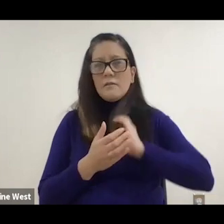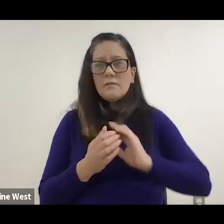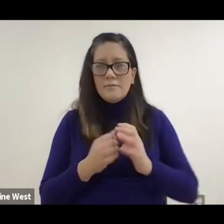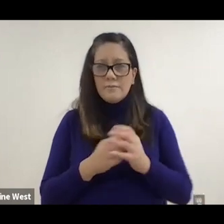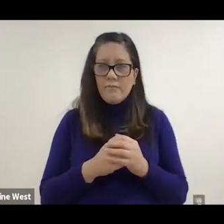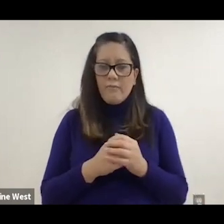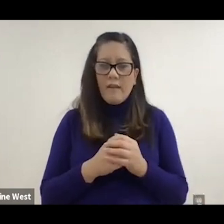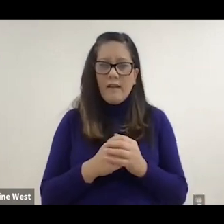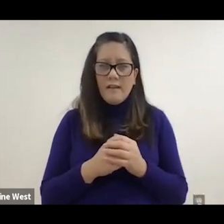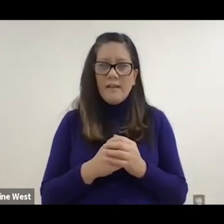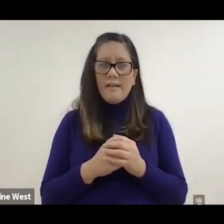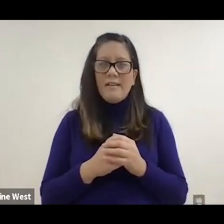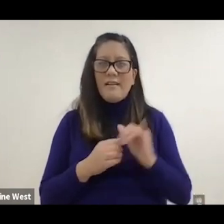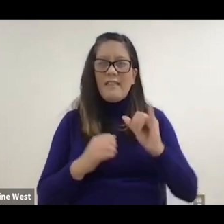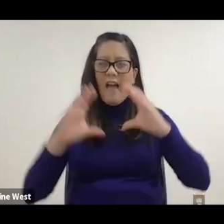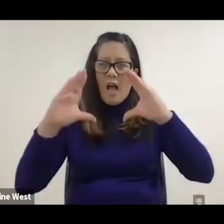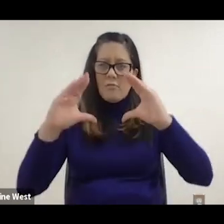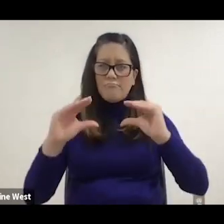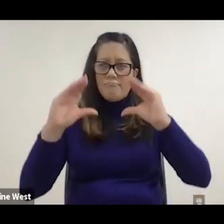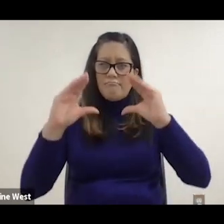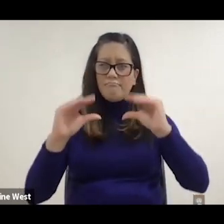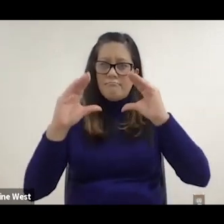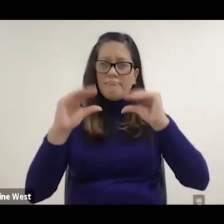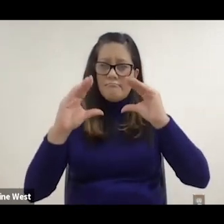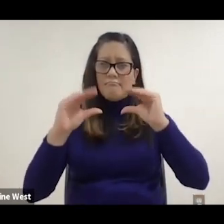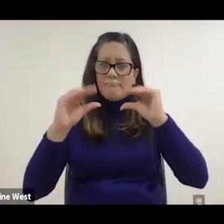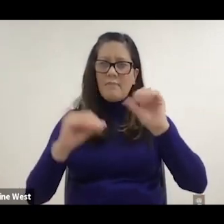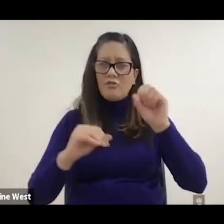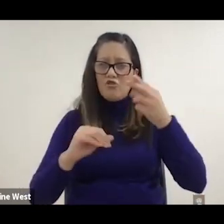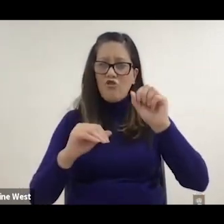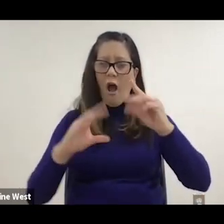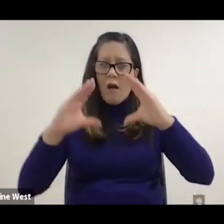those shocks using like a shock absorber. Another interesting the challenge we